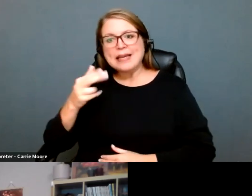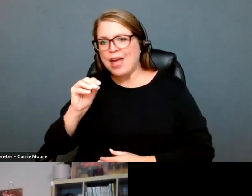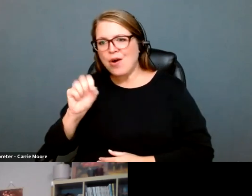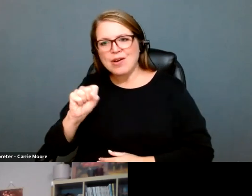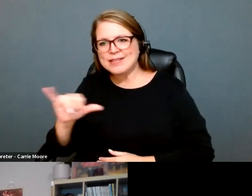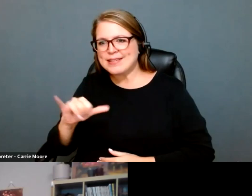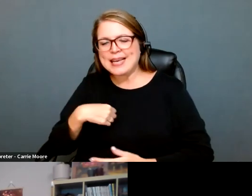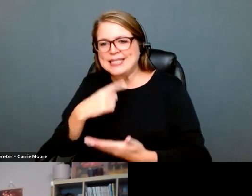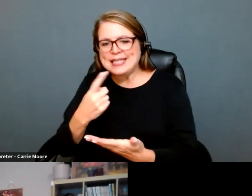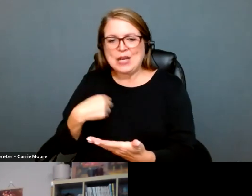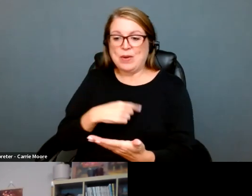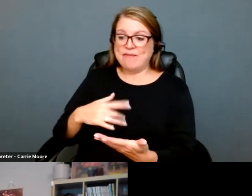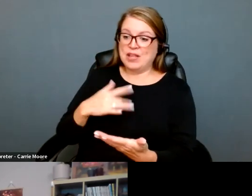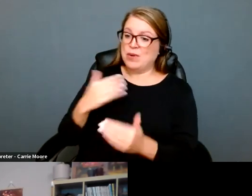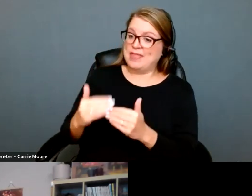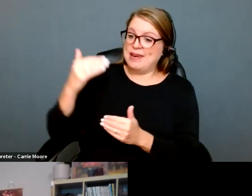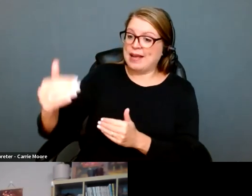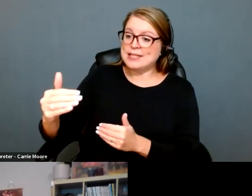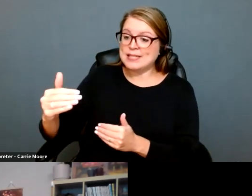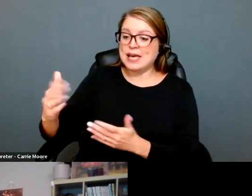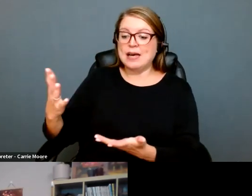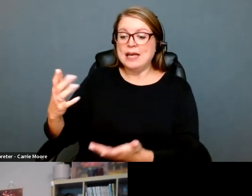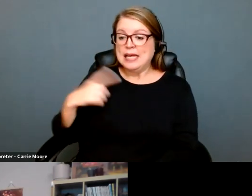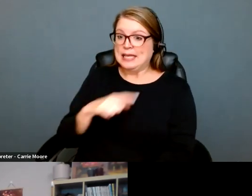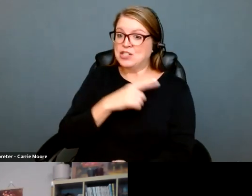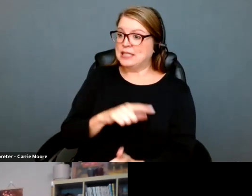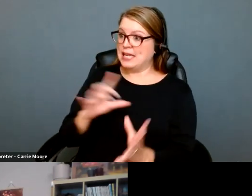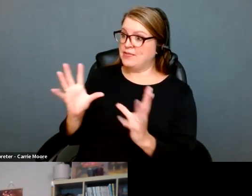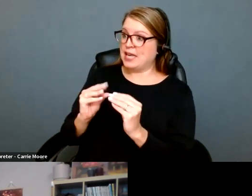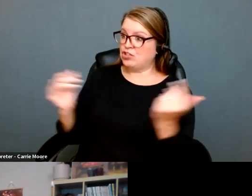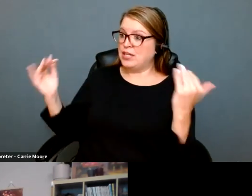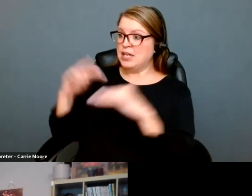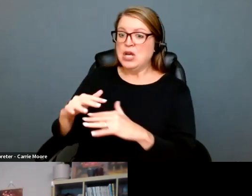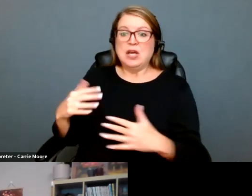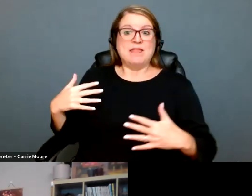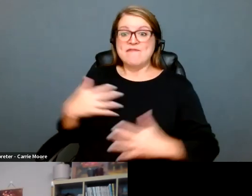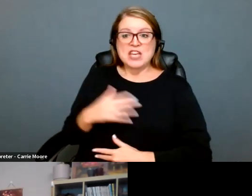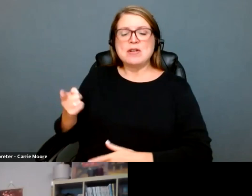sense of real fear and chaos and worries about the next legislative session which will also likely